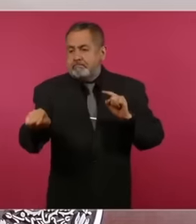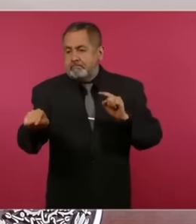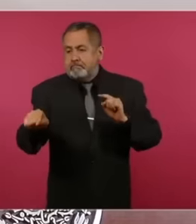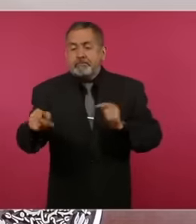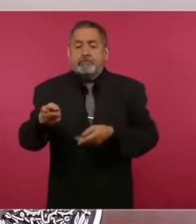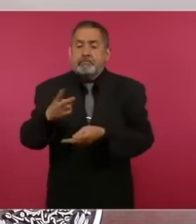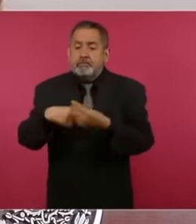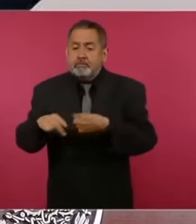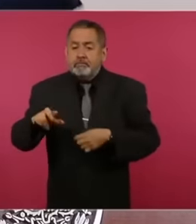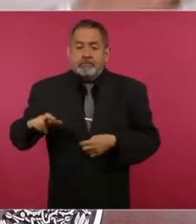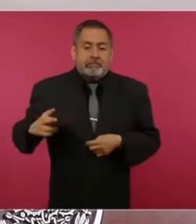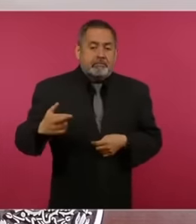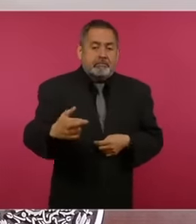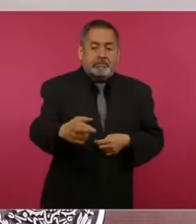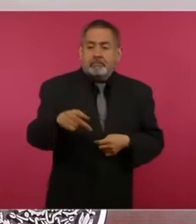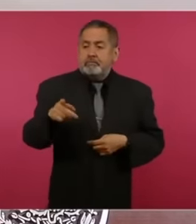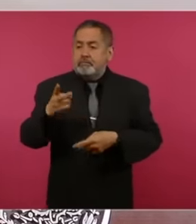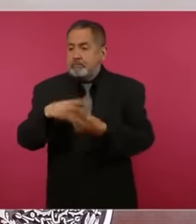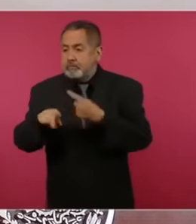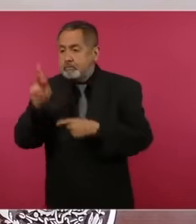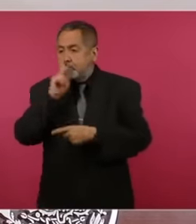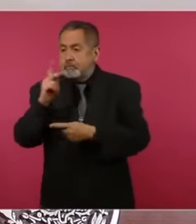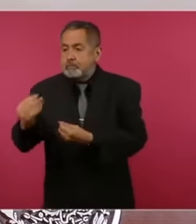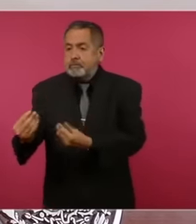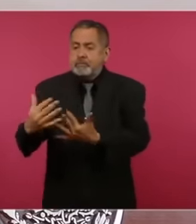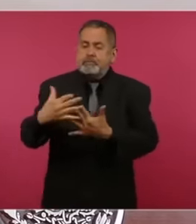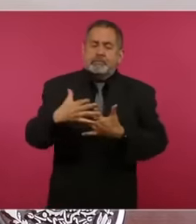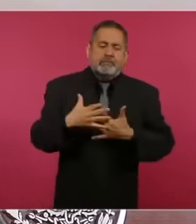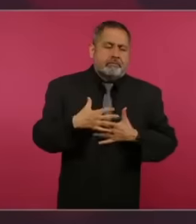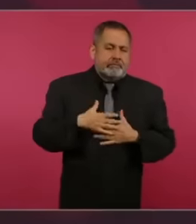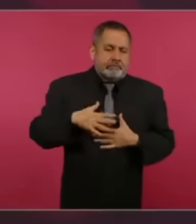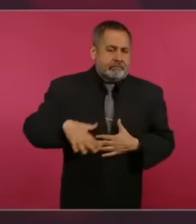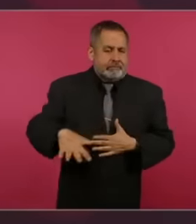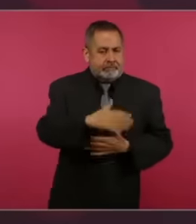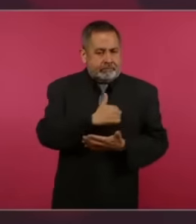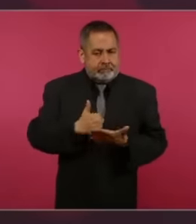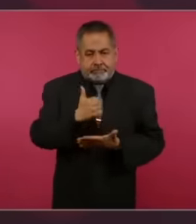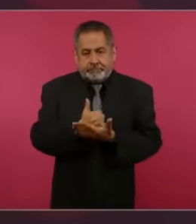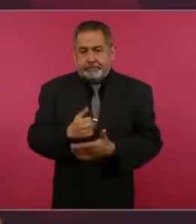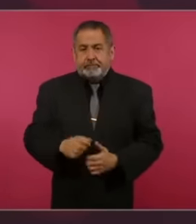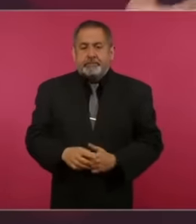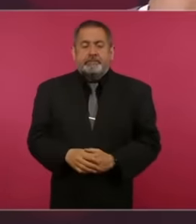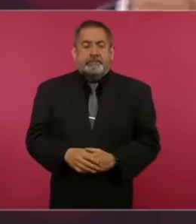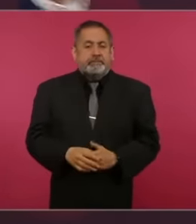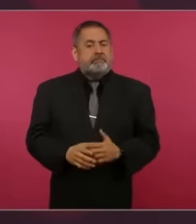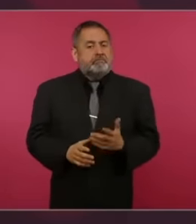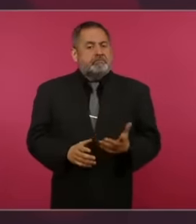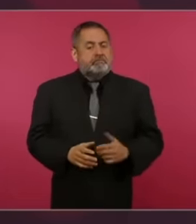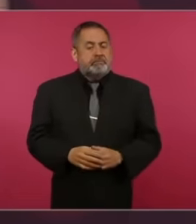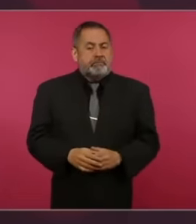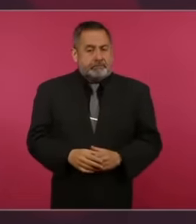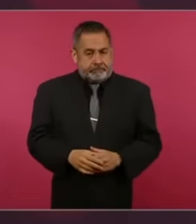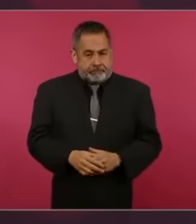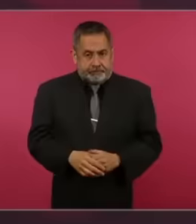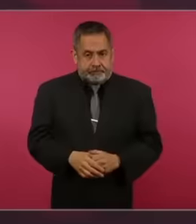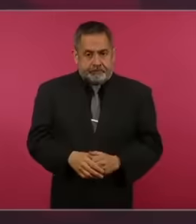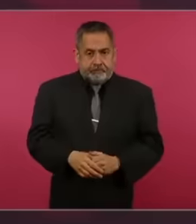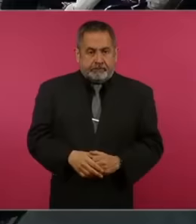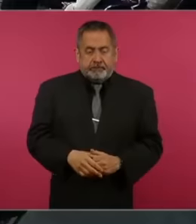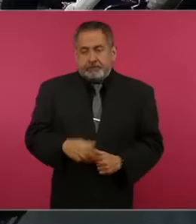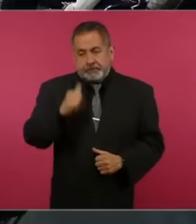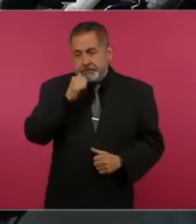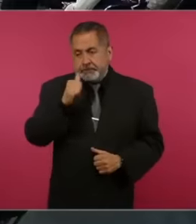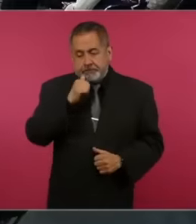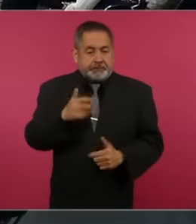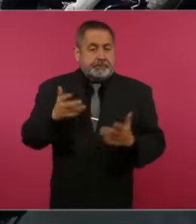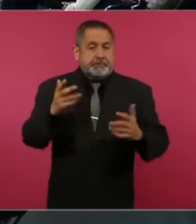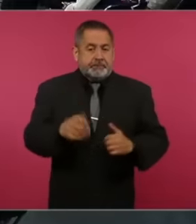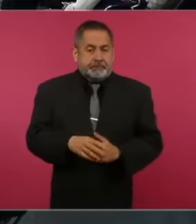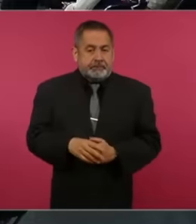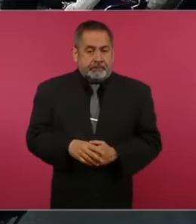and oxygen is produced for the city So always Good when the lawlessness